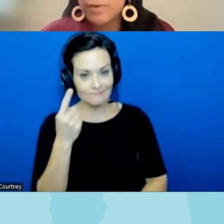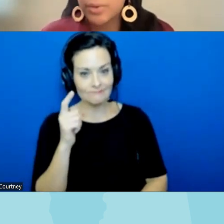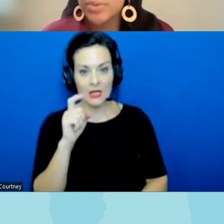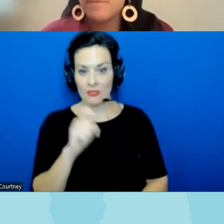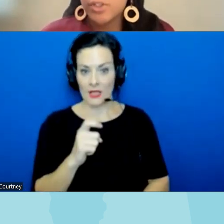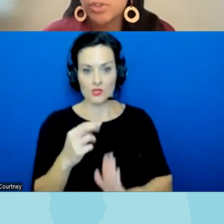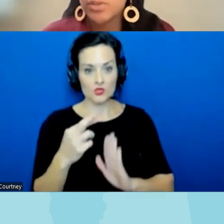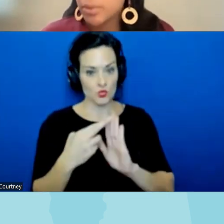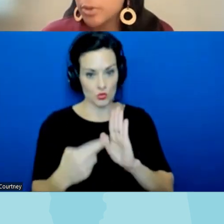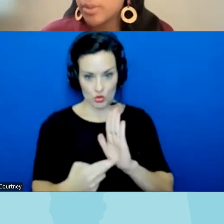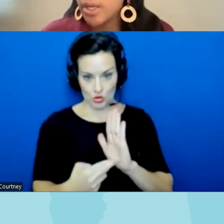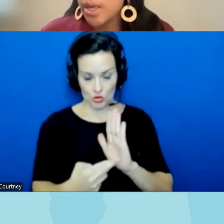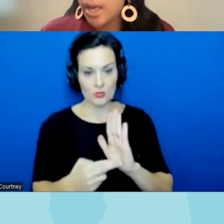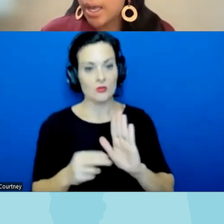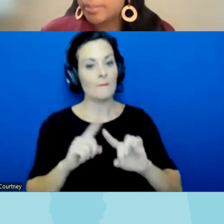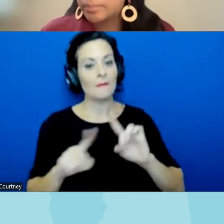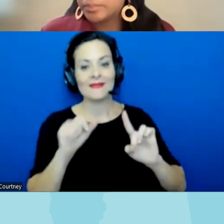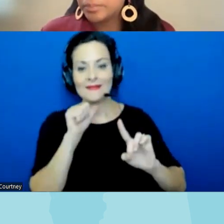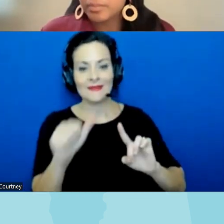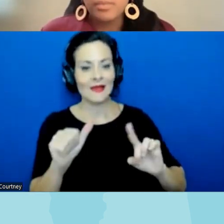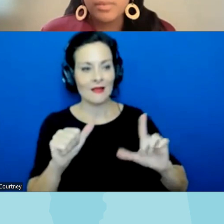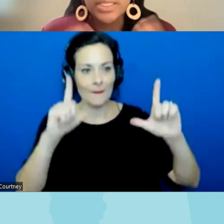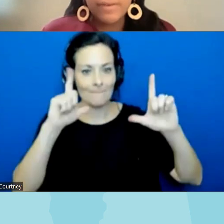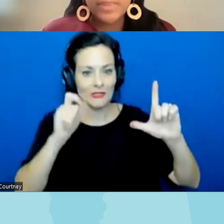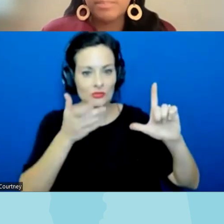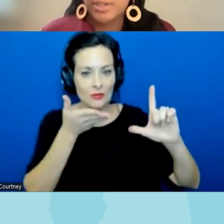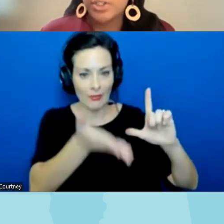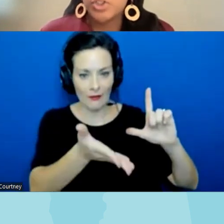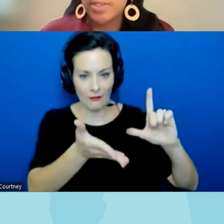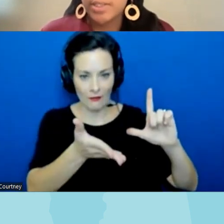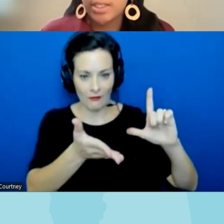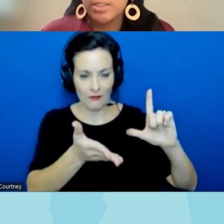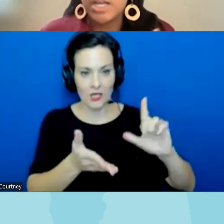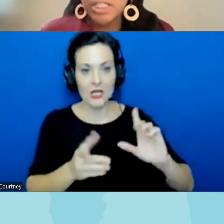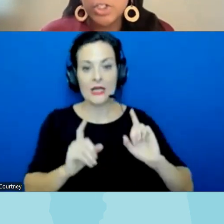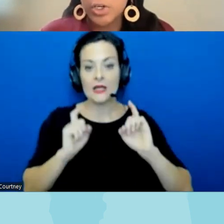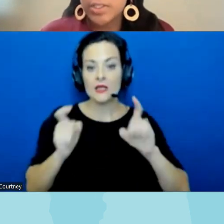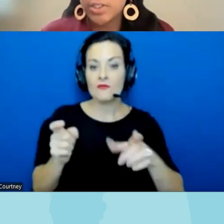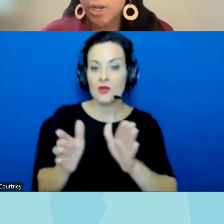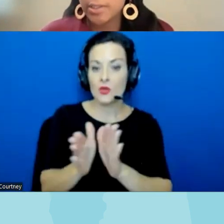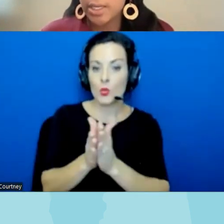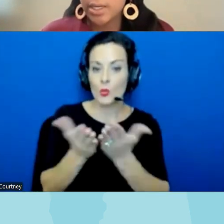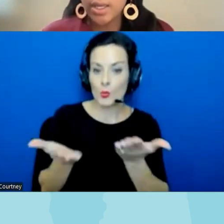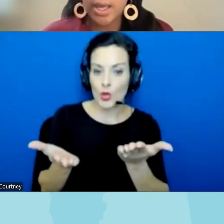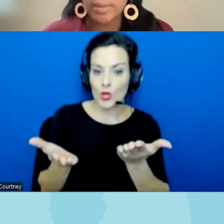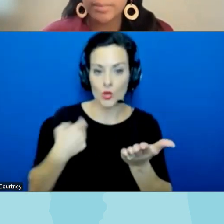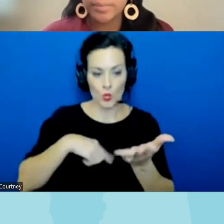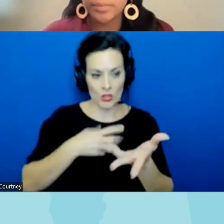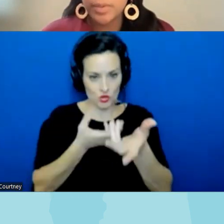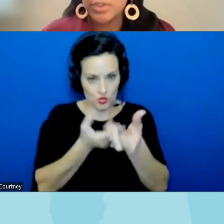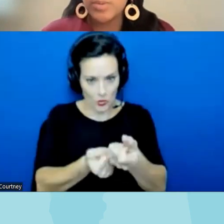photos of the children in the room um giving the trusted teachers and trusted um student